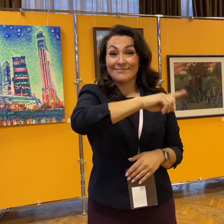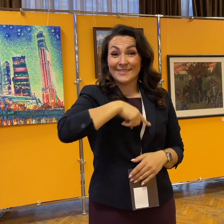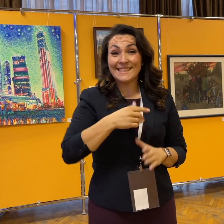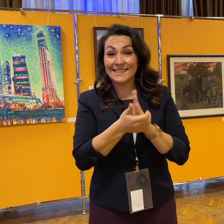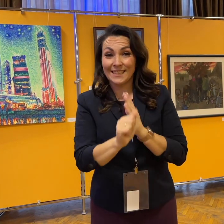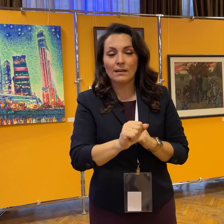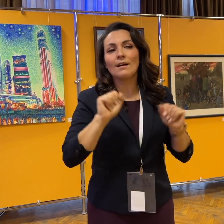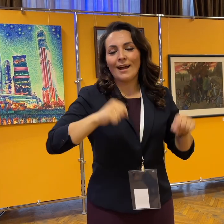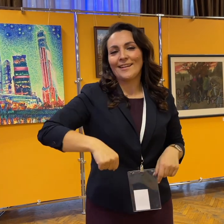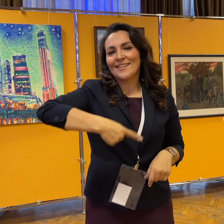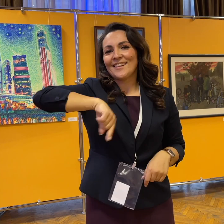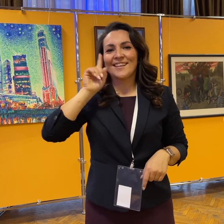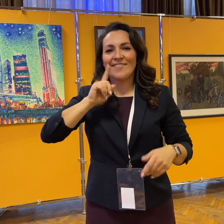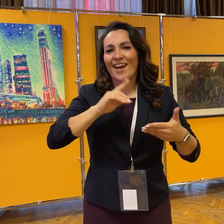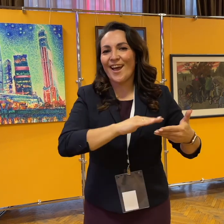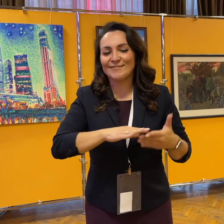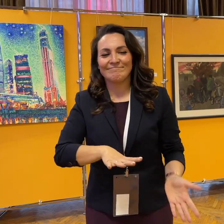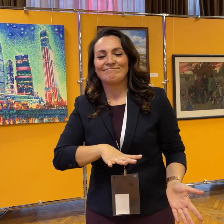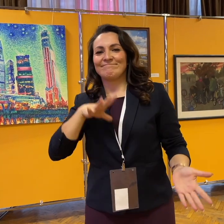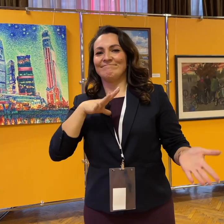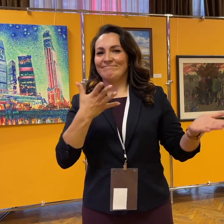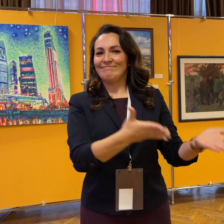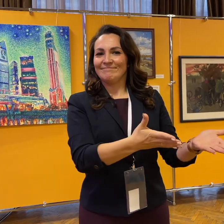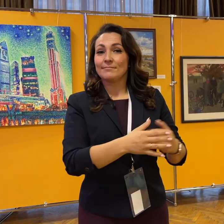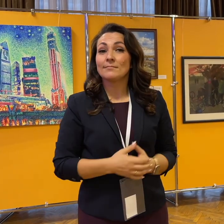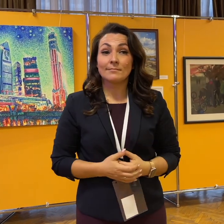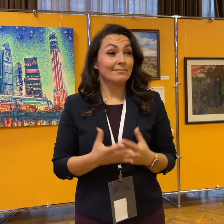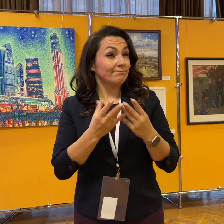Our Society can rightfully be proud of these talented artists